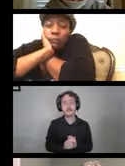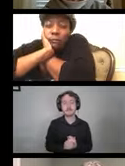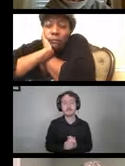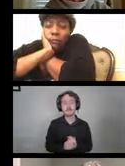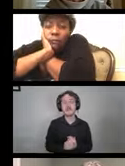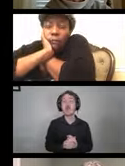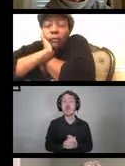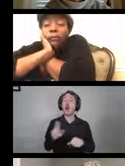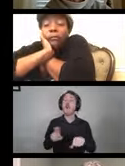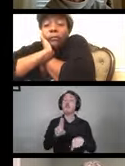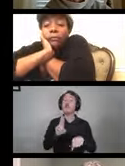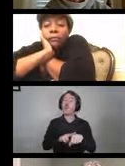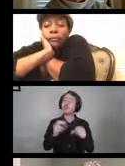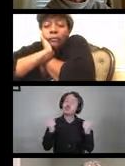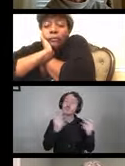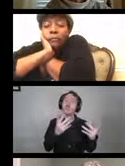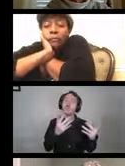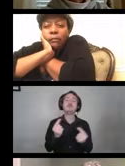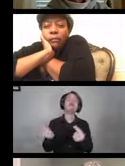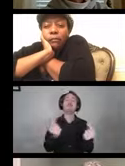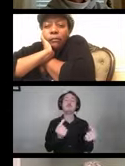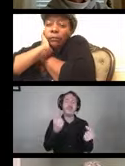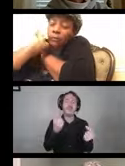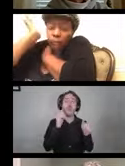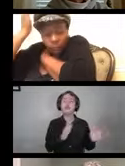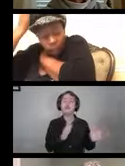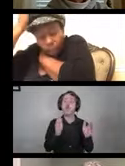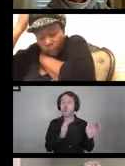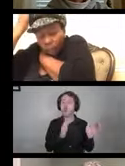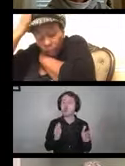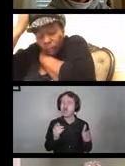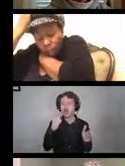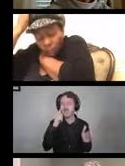There's so much to be done preparation too when cleaning your devices.